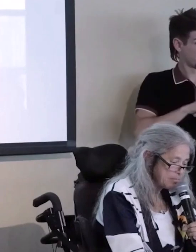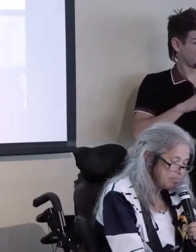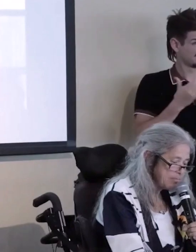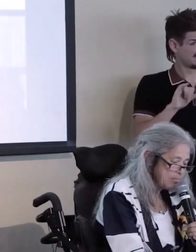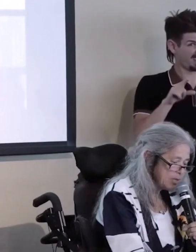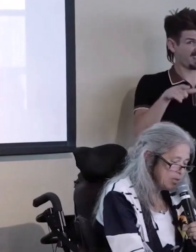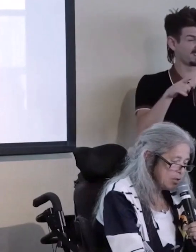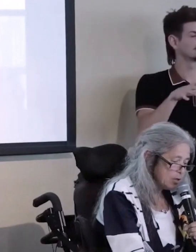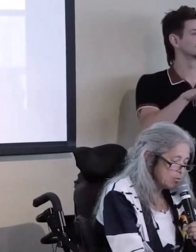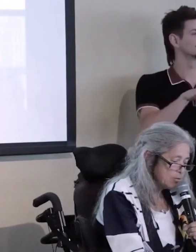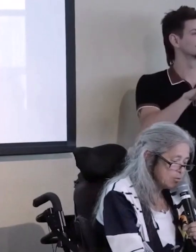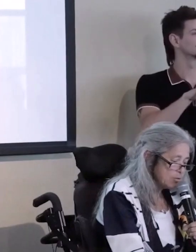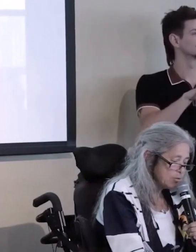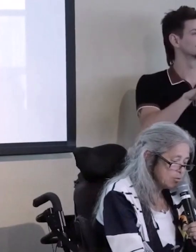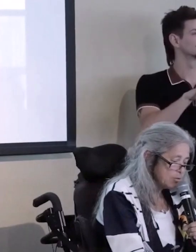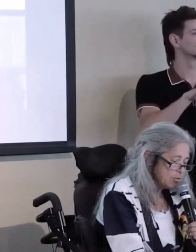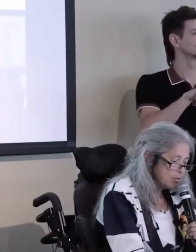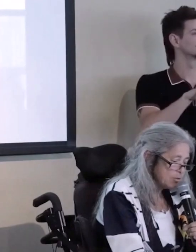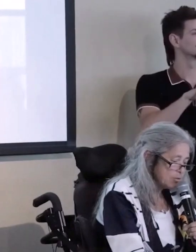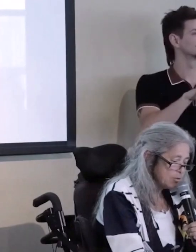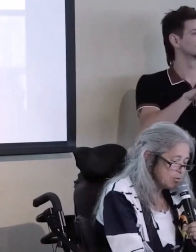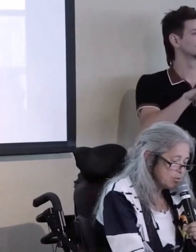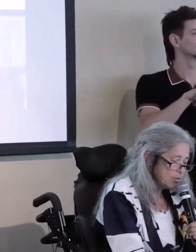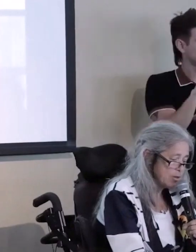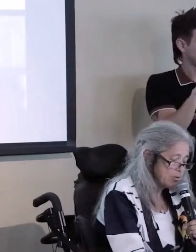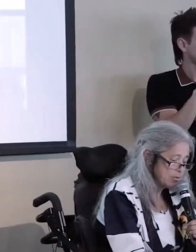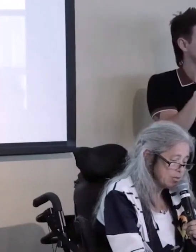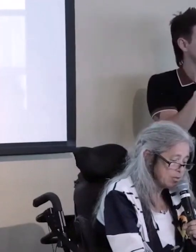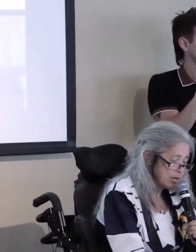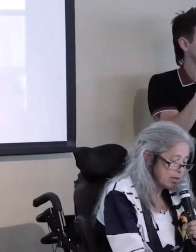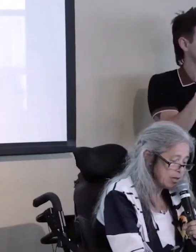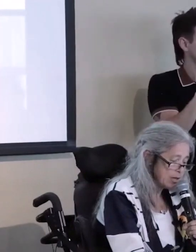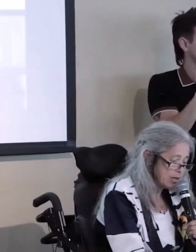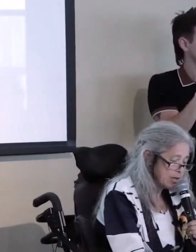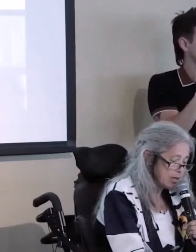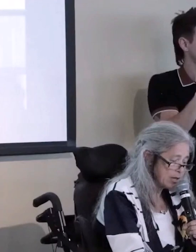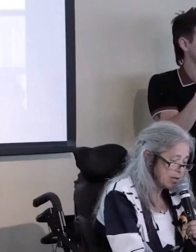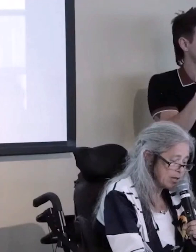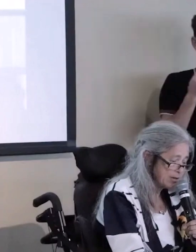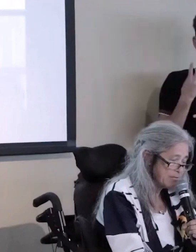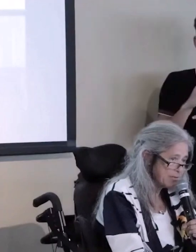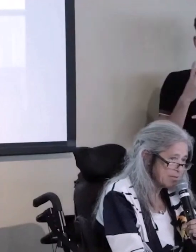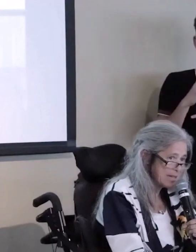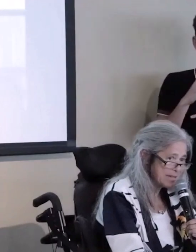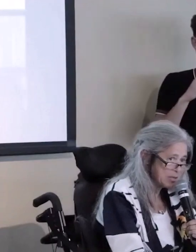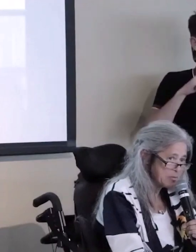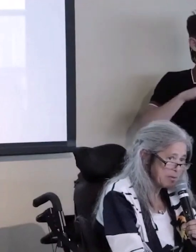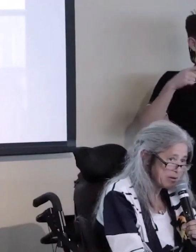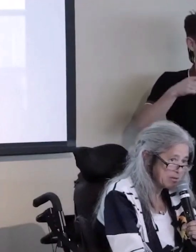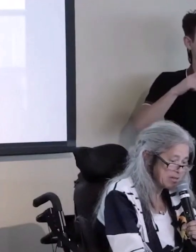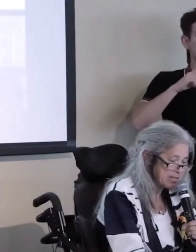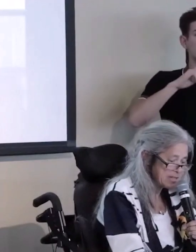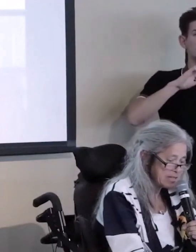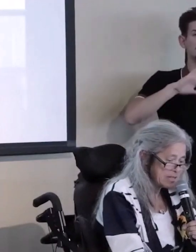her doctorate, and this was in 2016. And her doctorate was about community based learning for disaster preparedness.